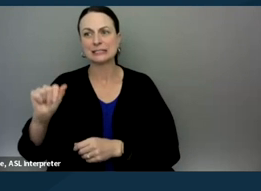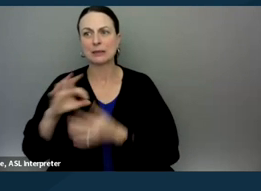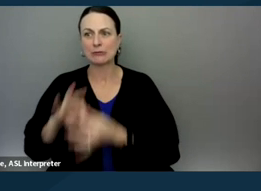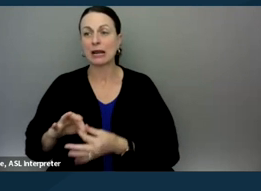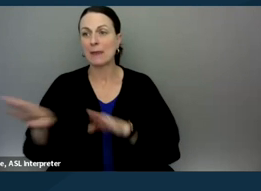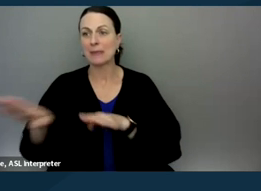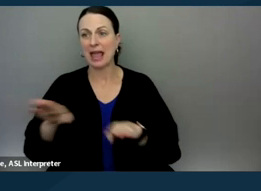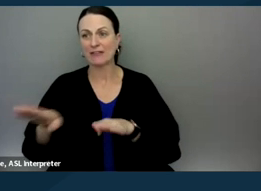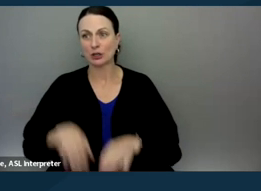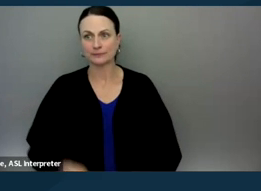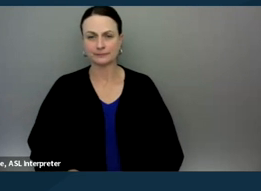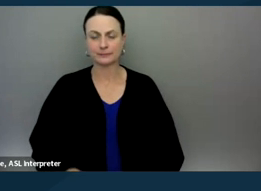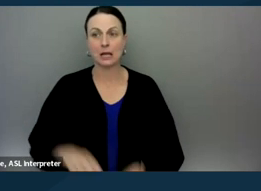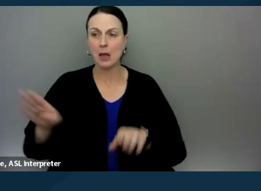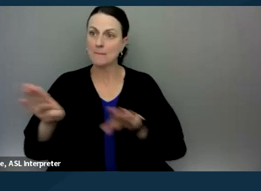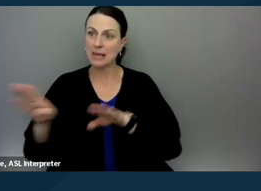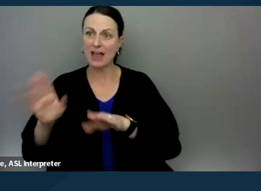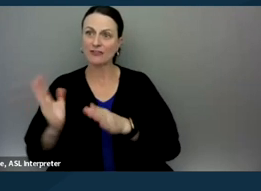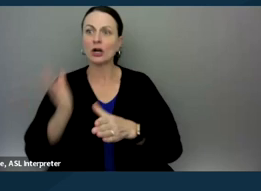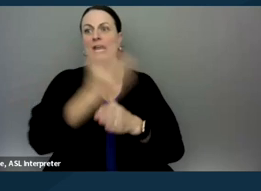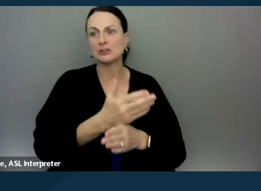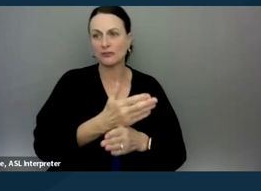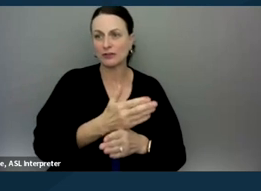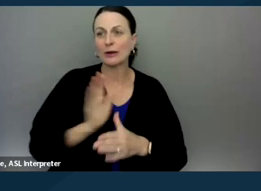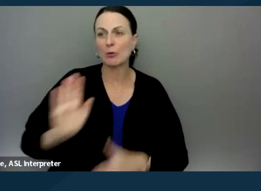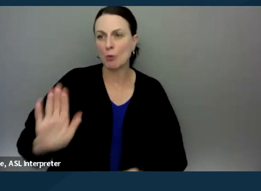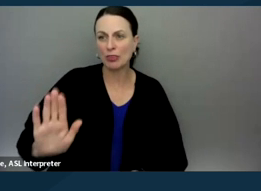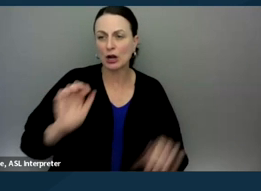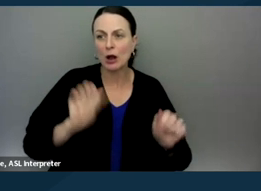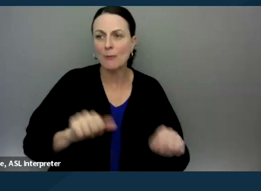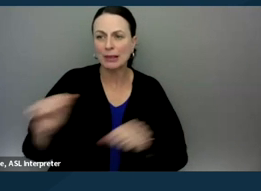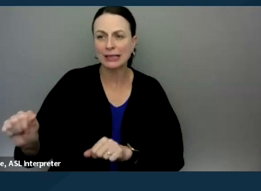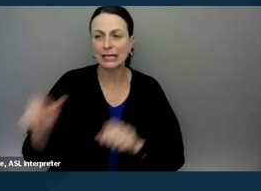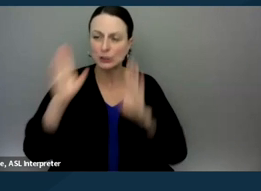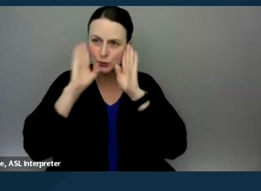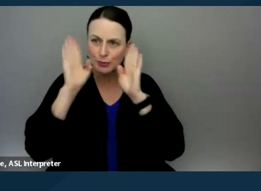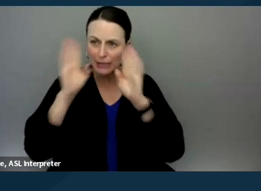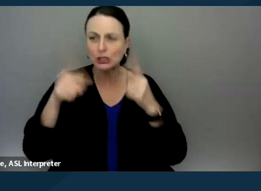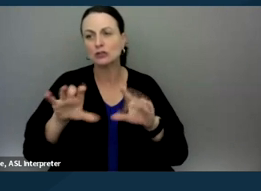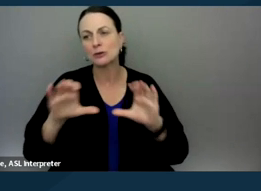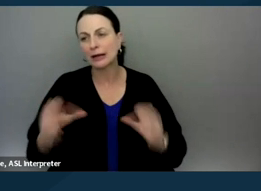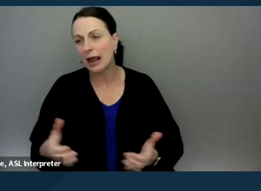and that behavior is interfering with their ability to pay attention in class and just learn